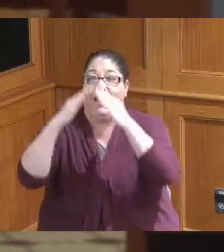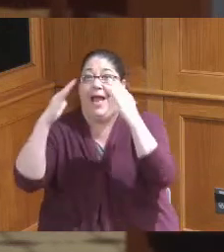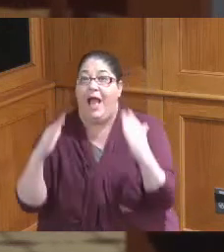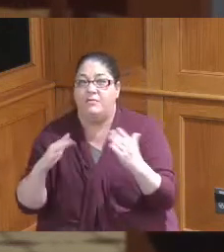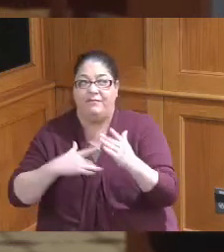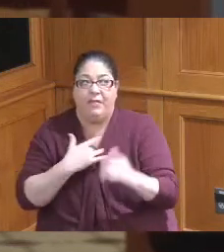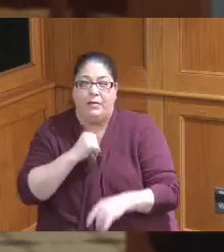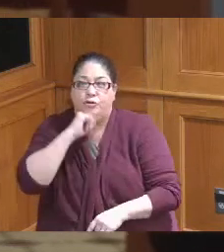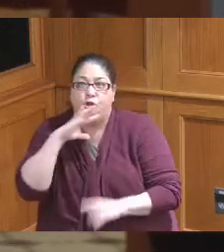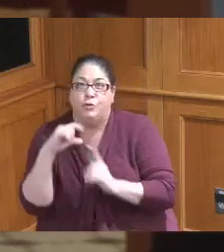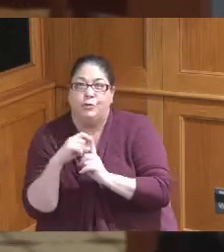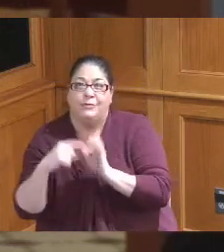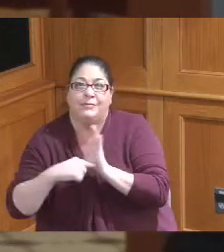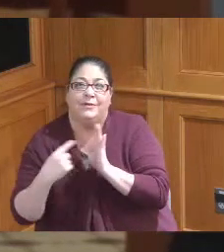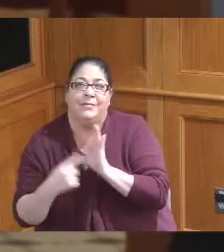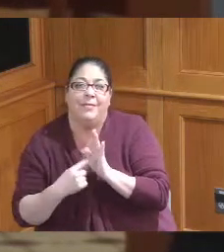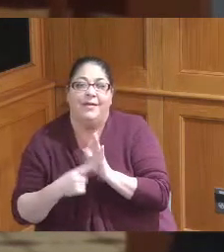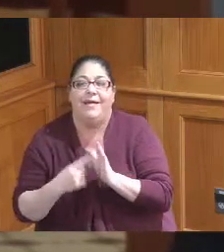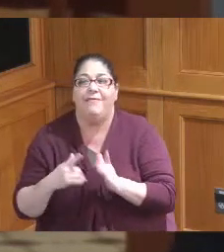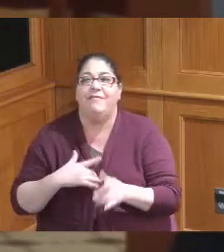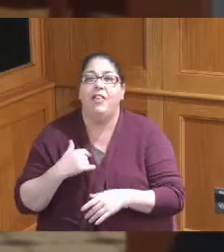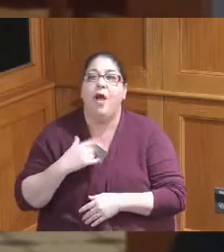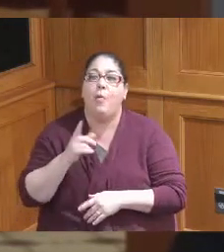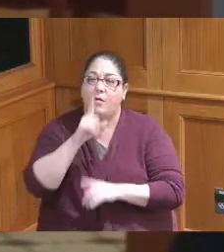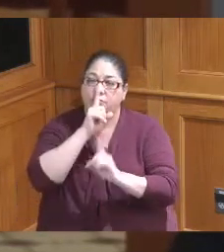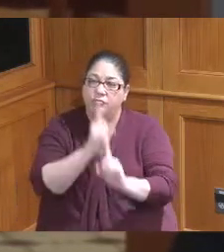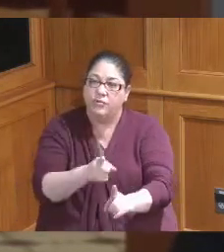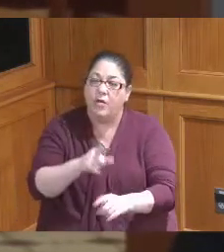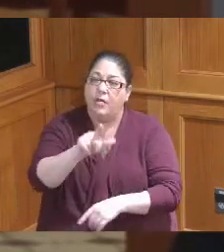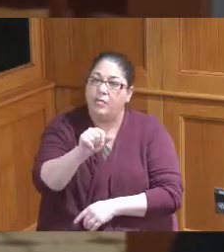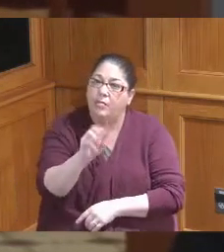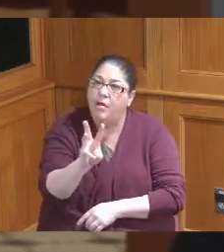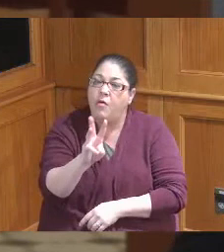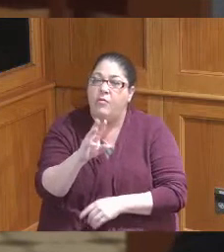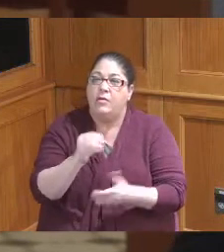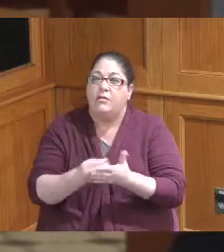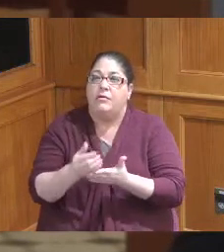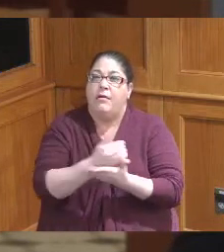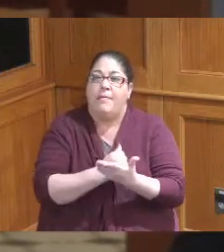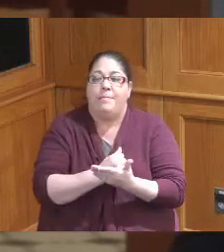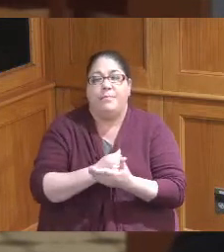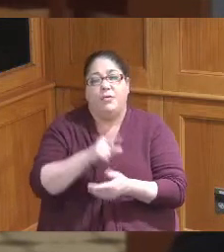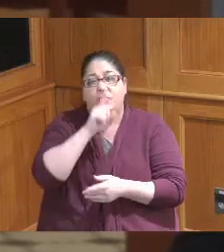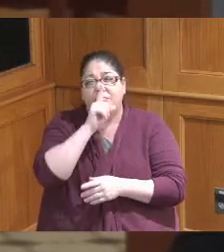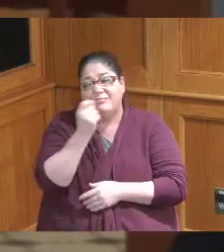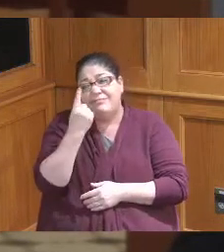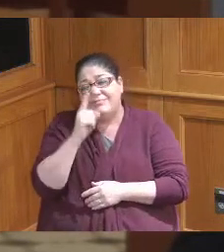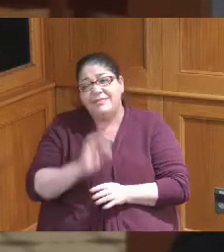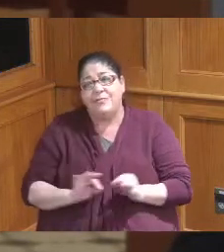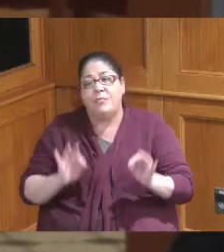make sure you're targeting the folks with low incomes but what is super important is that we